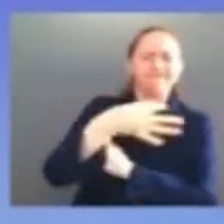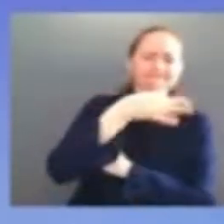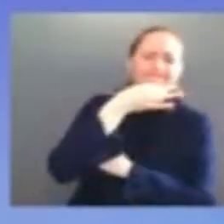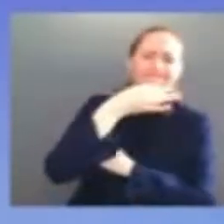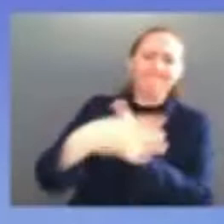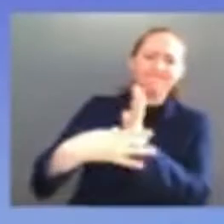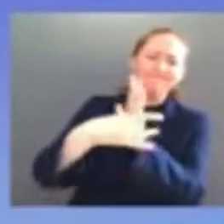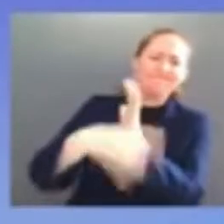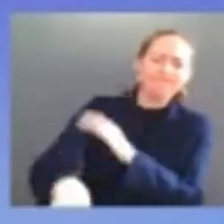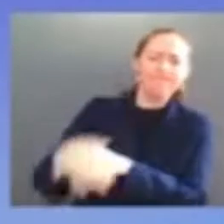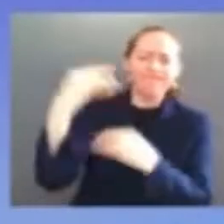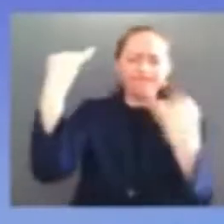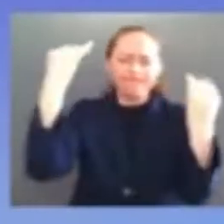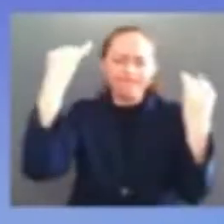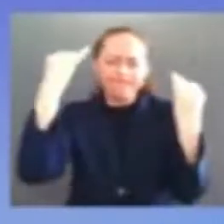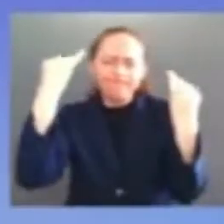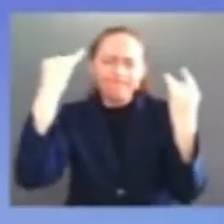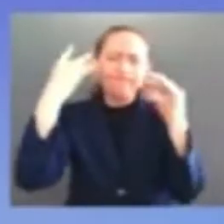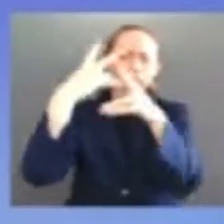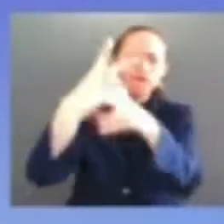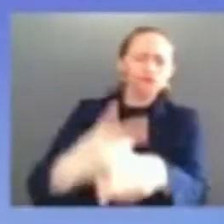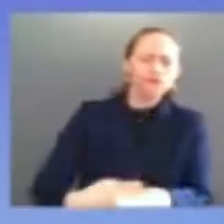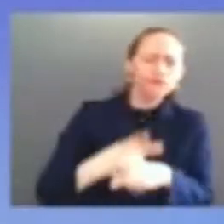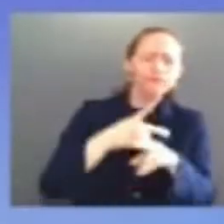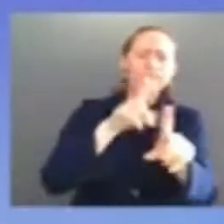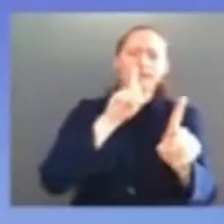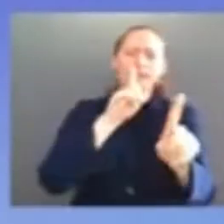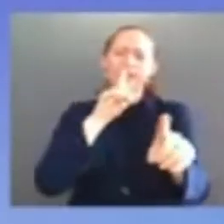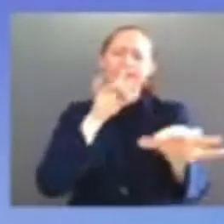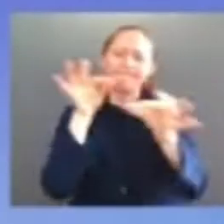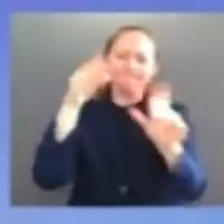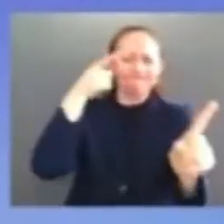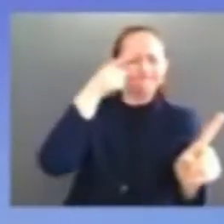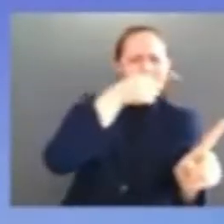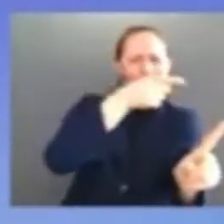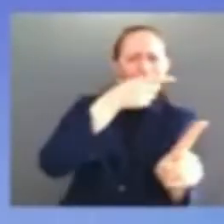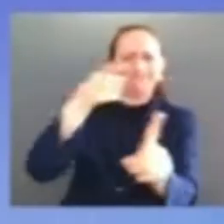a brilliant legal mind with deep knowledge of the law and the judicial temperament which was